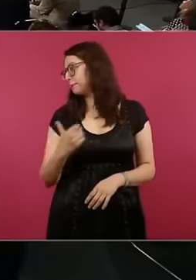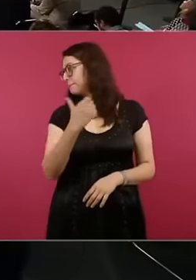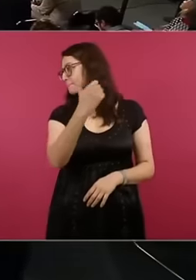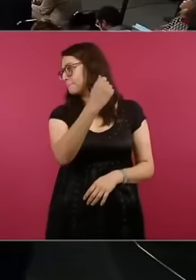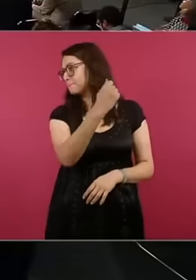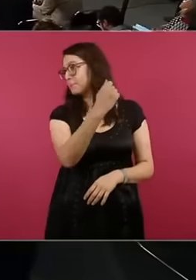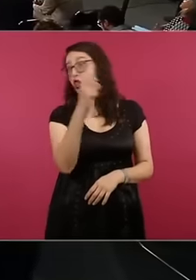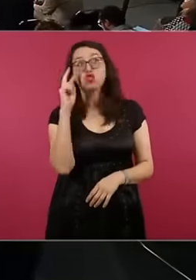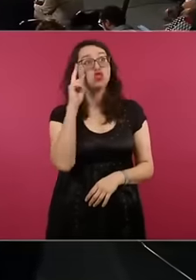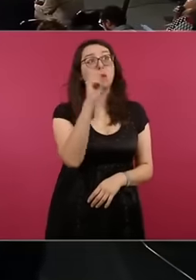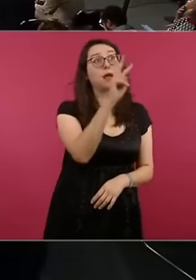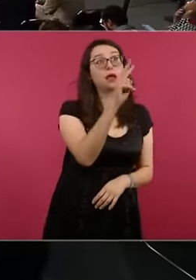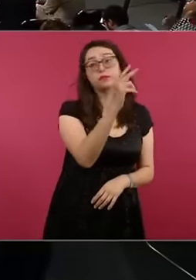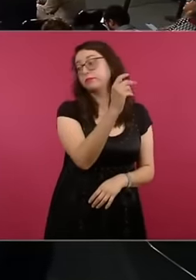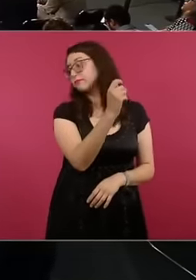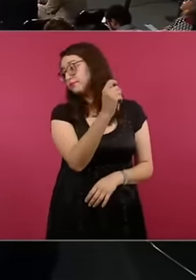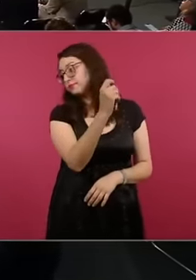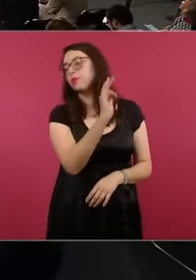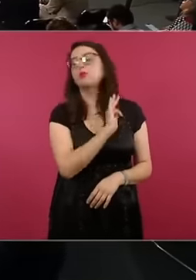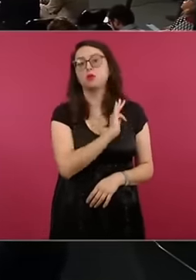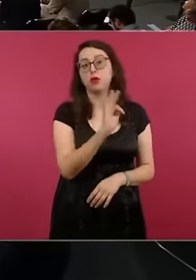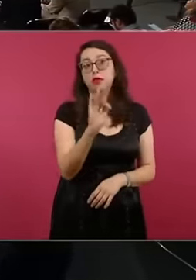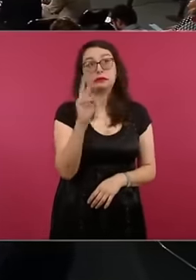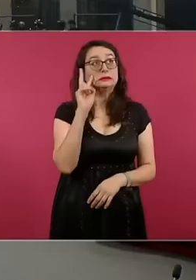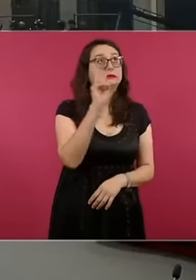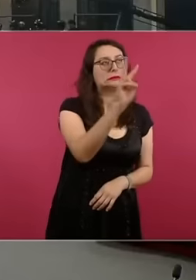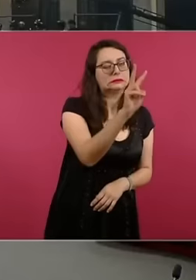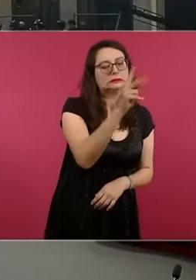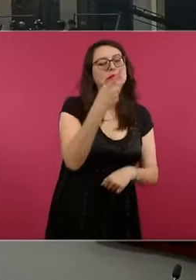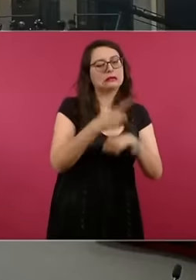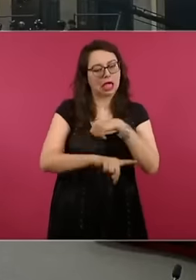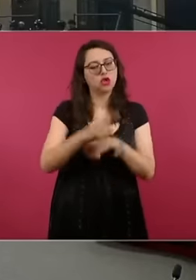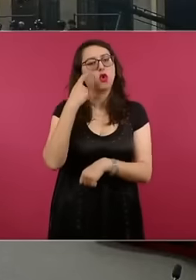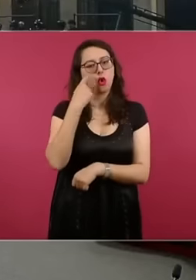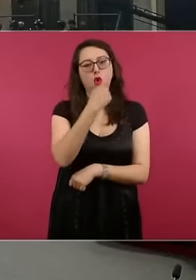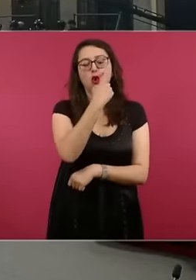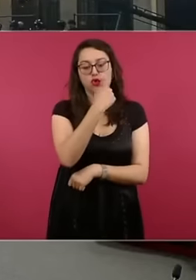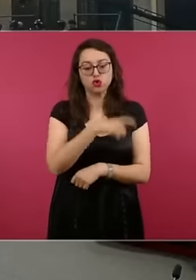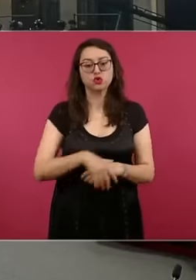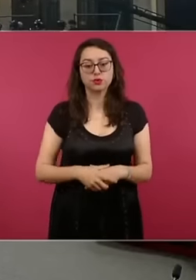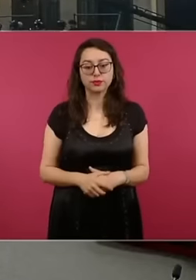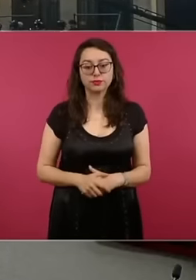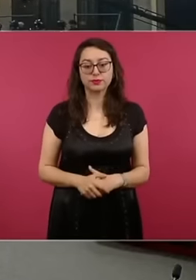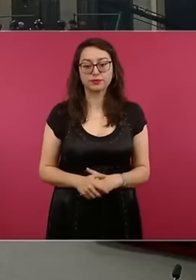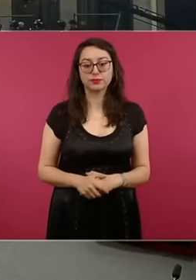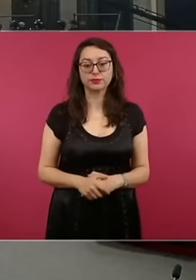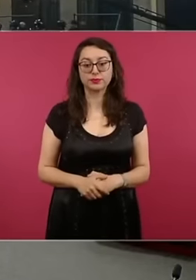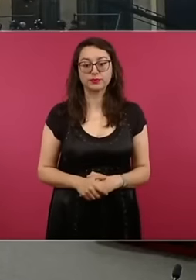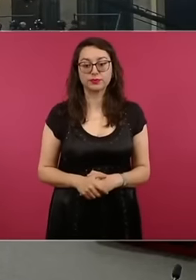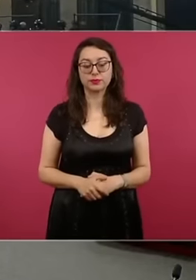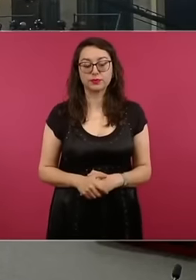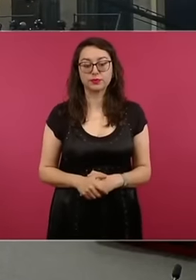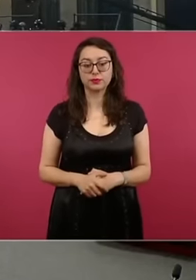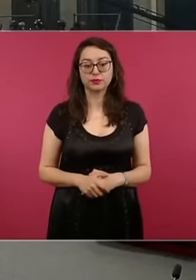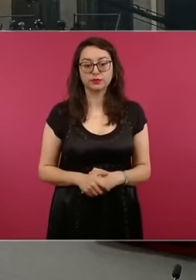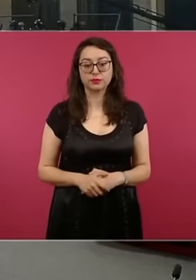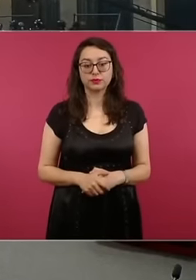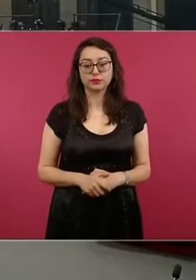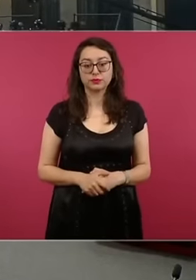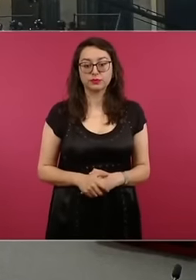the eyesight to distribute filters to people at what points they would distribute filters in all the headquarters